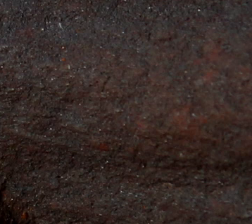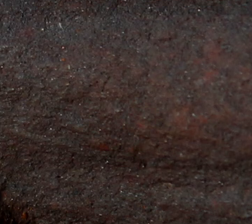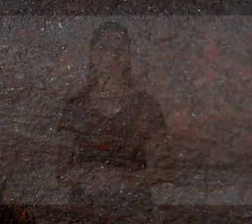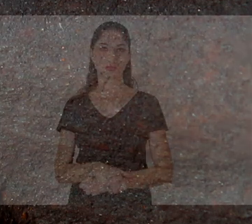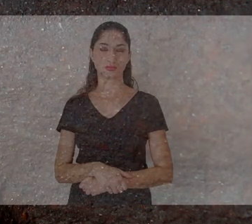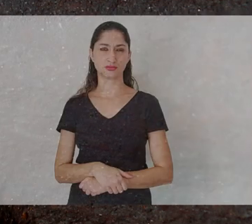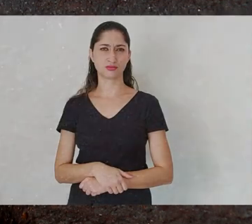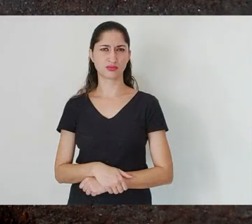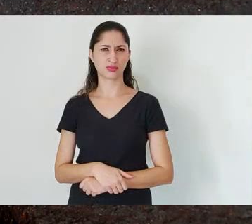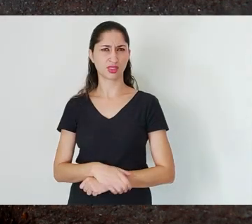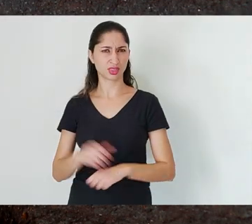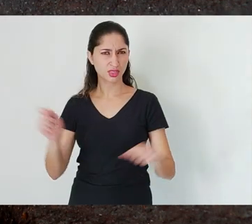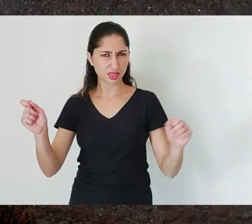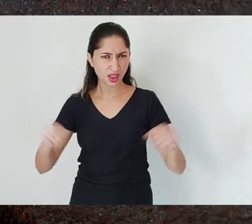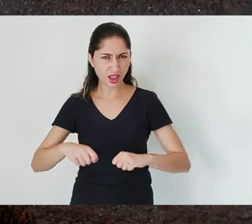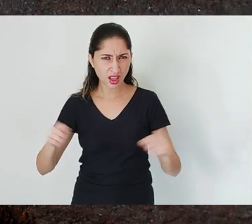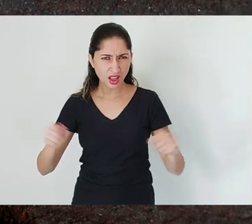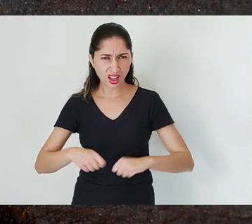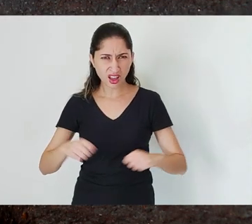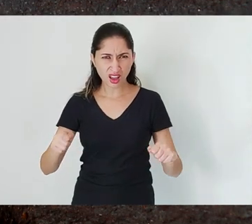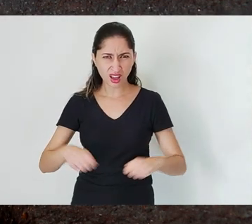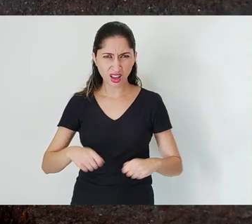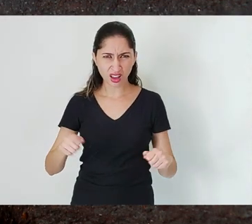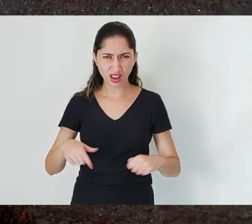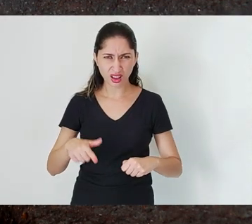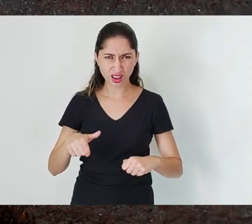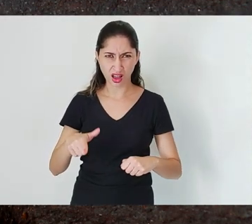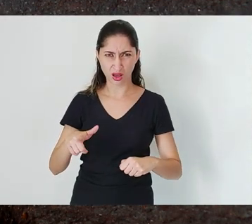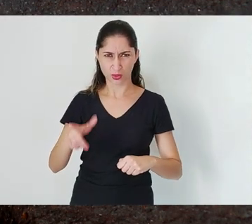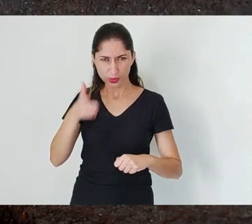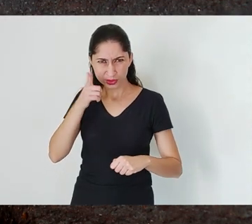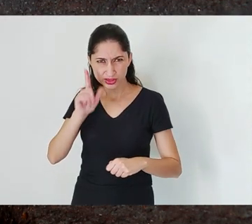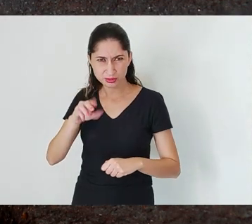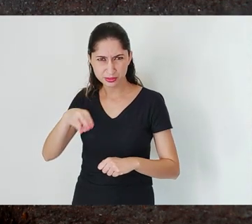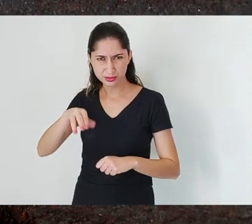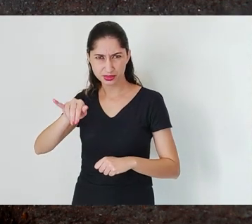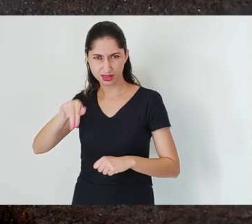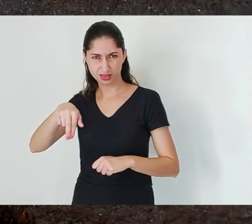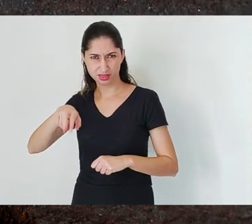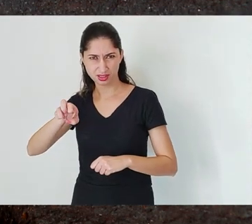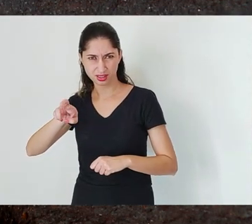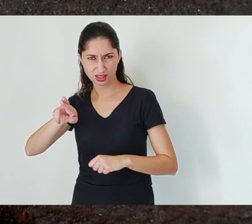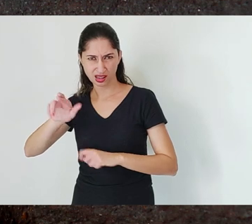Is it possible to exploit this resource in a sustainable way? Yes, it is as long